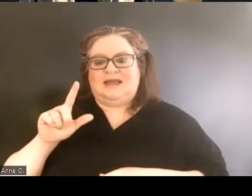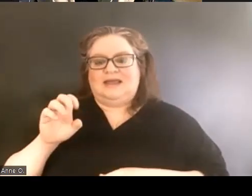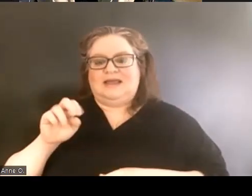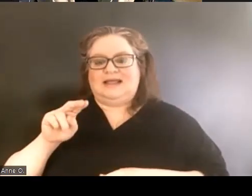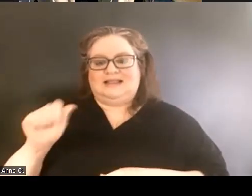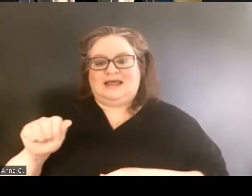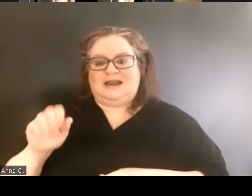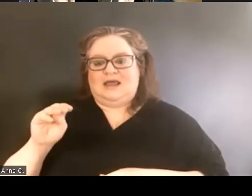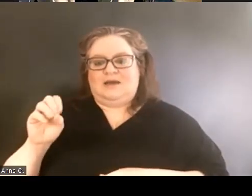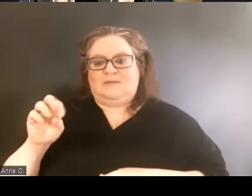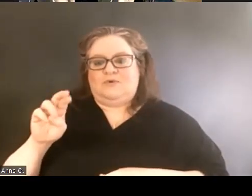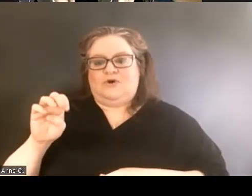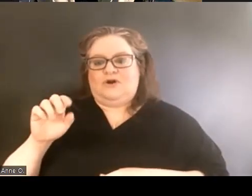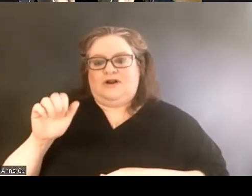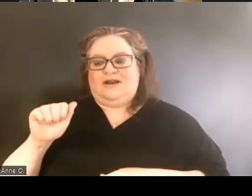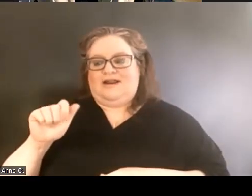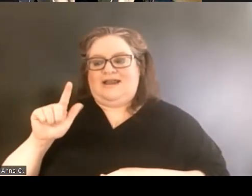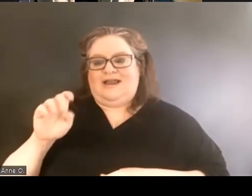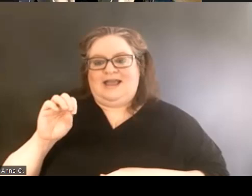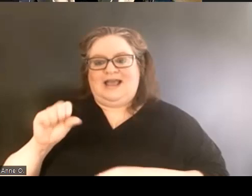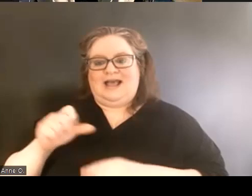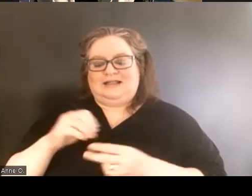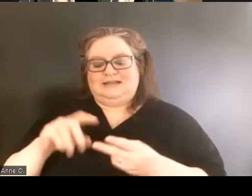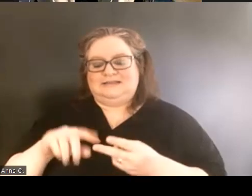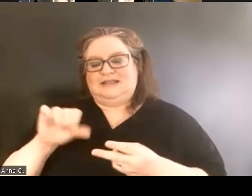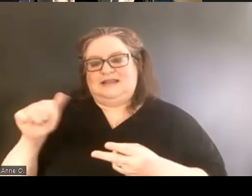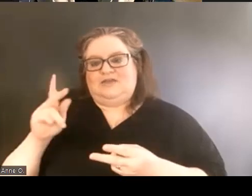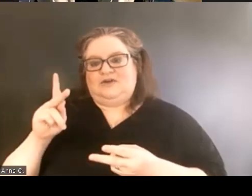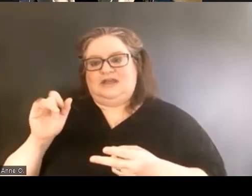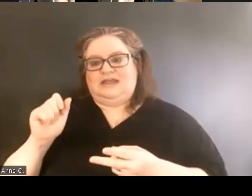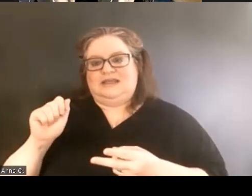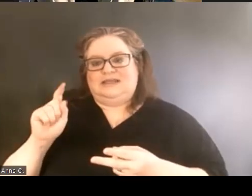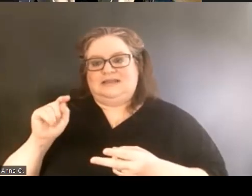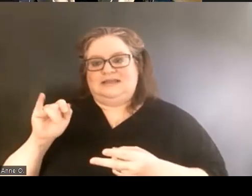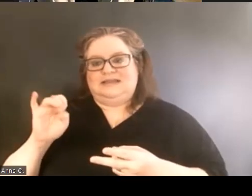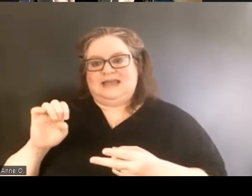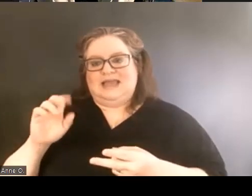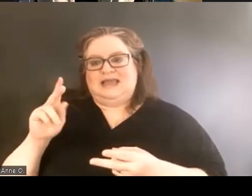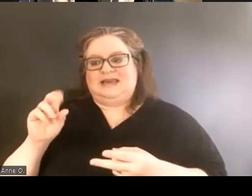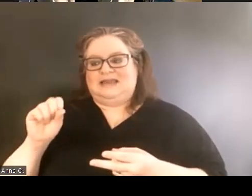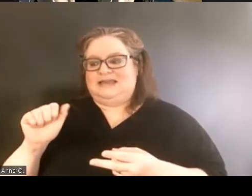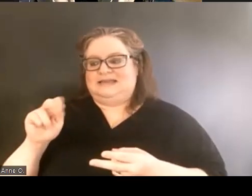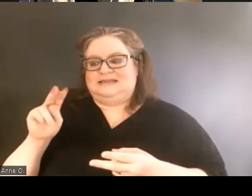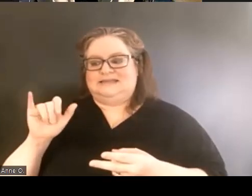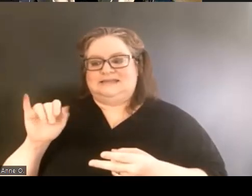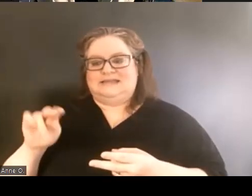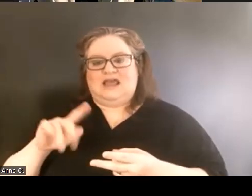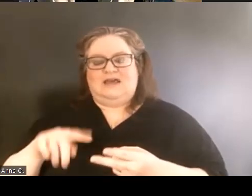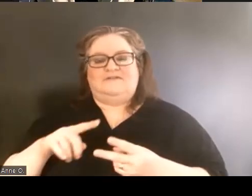and the other student's name is is Katie Savin. And one was an undergraduate student and the other was a grad student.